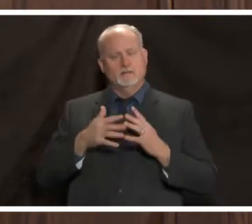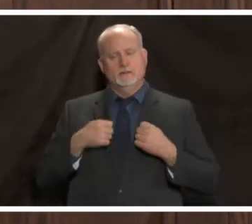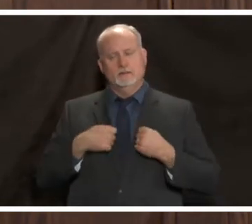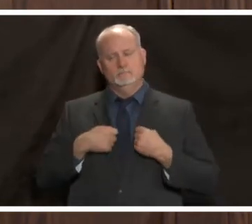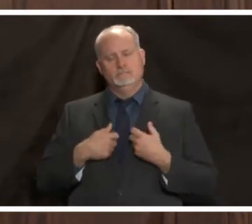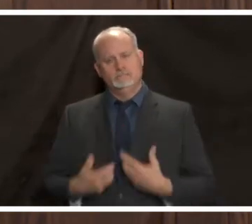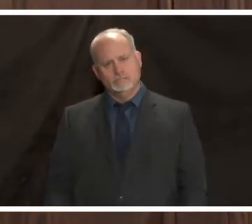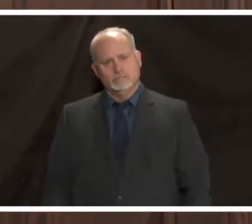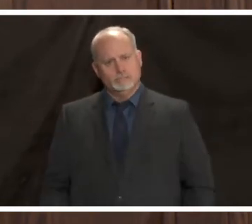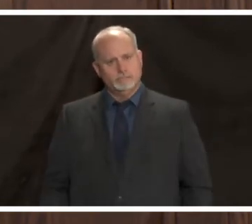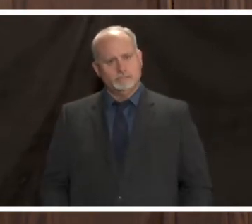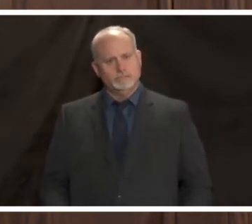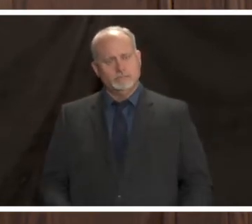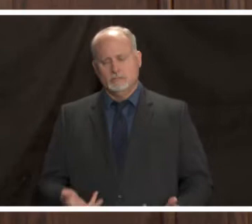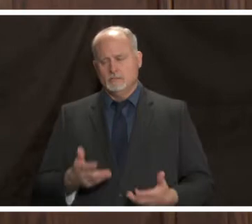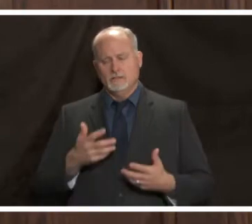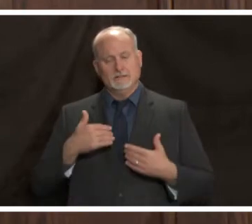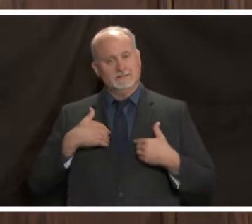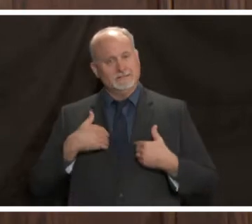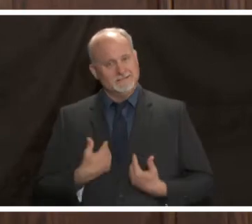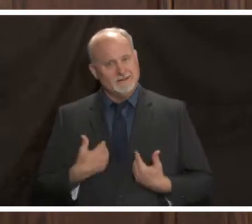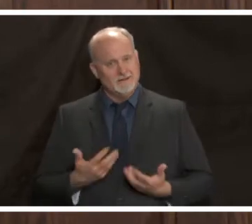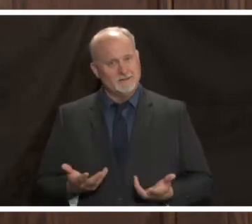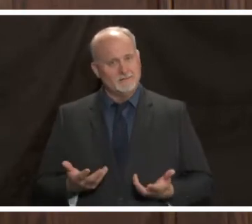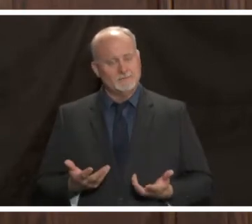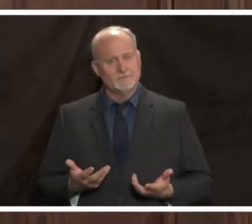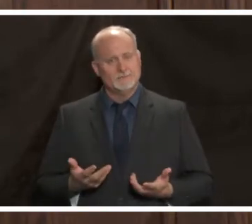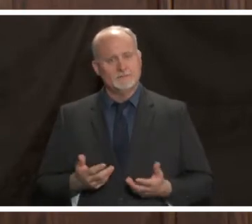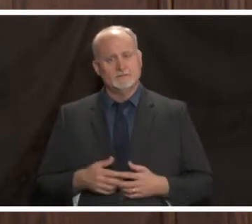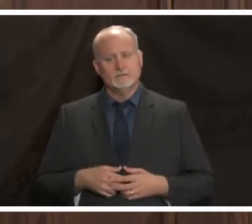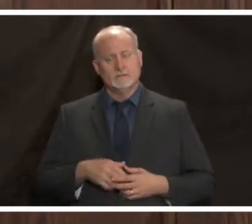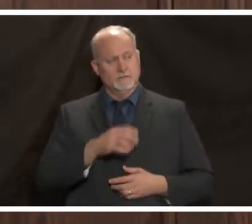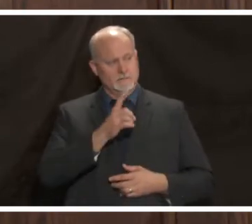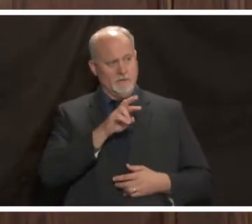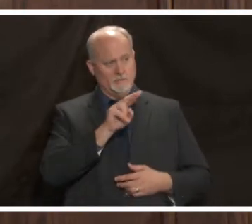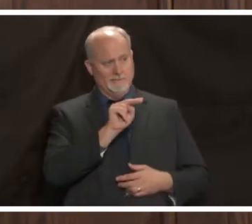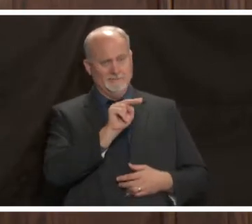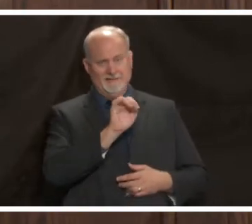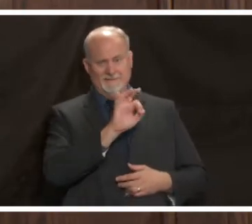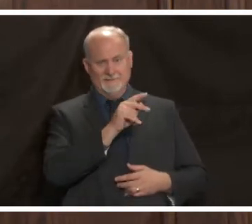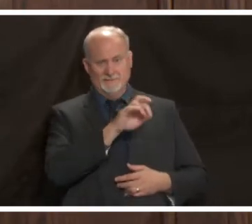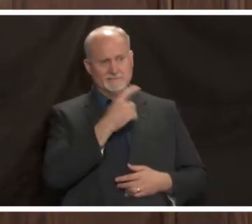i see them becoming exhausted and as dr nafziger said we will be there for you